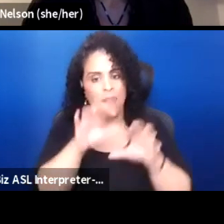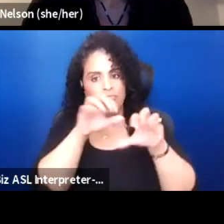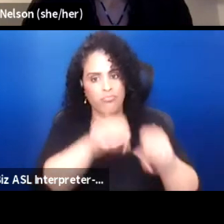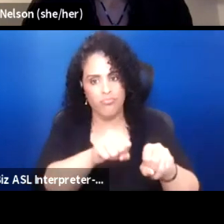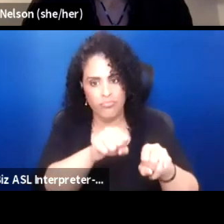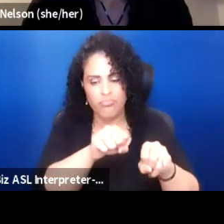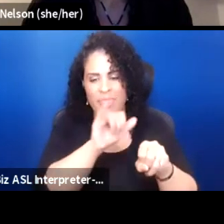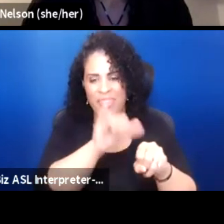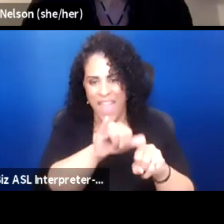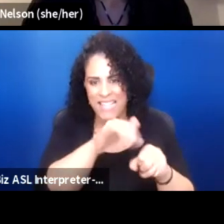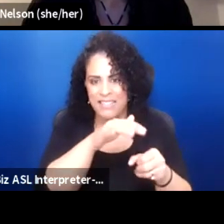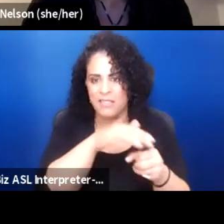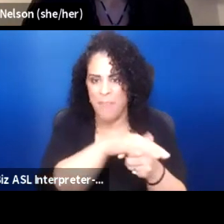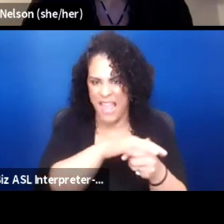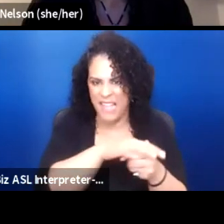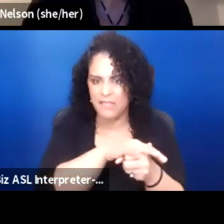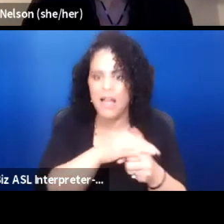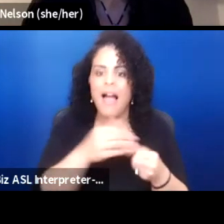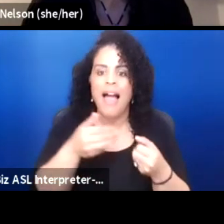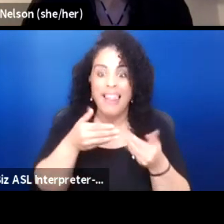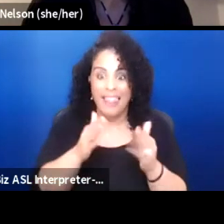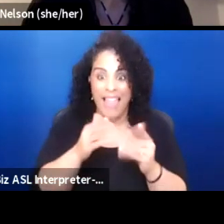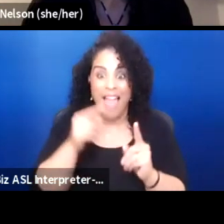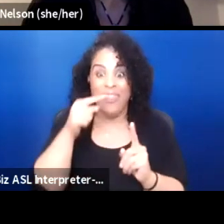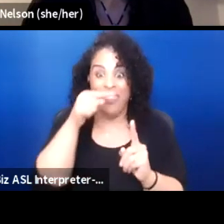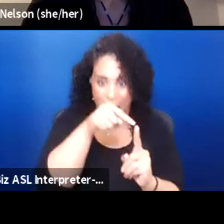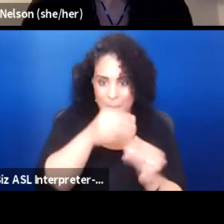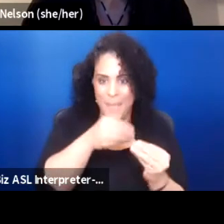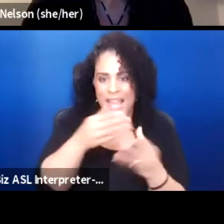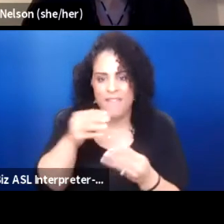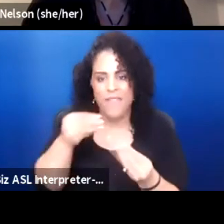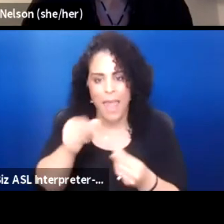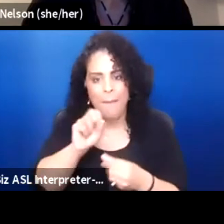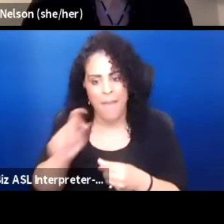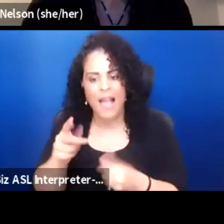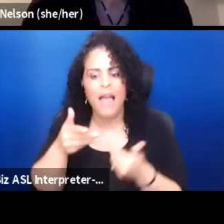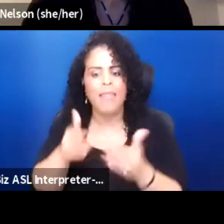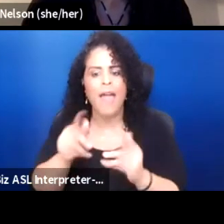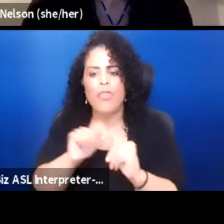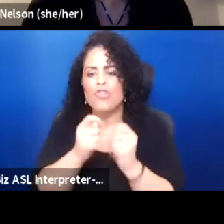and then let them give the land back and let the tribes do with it what they will,